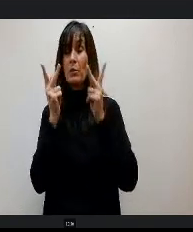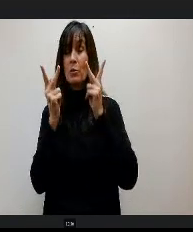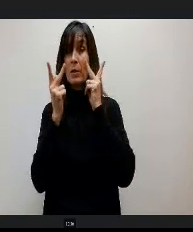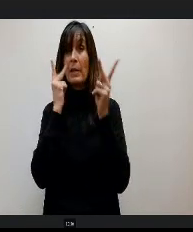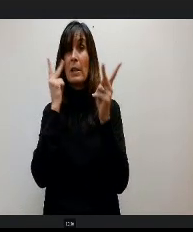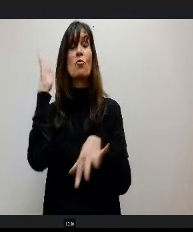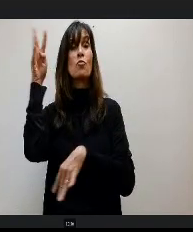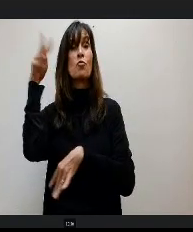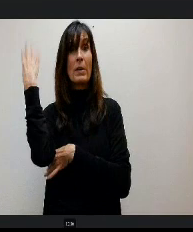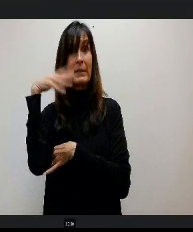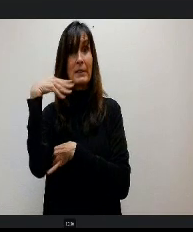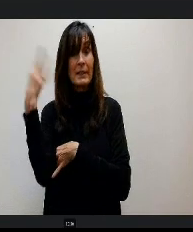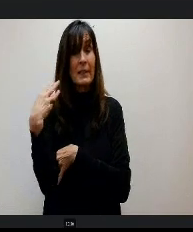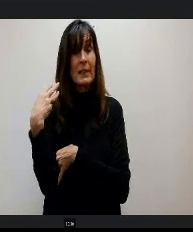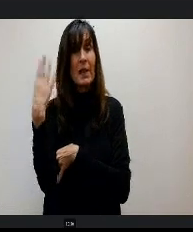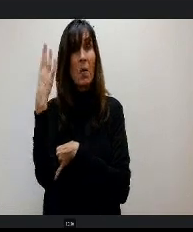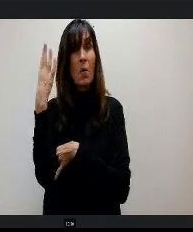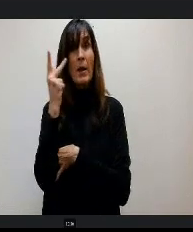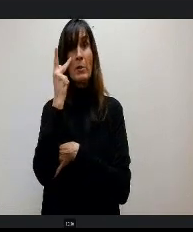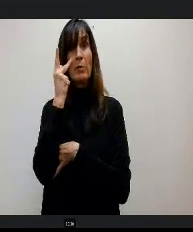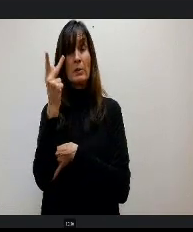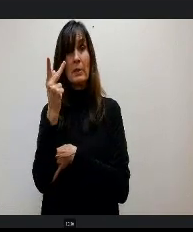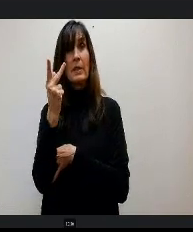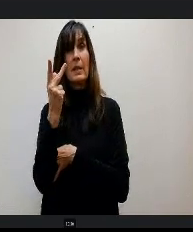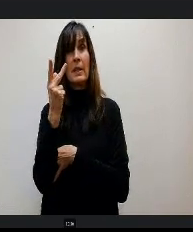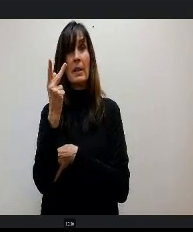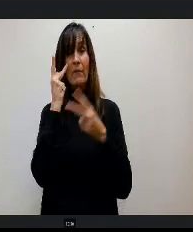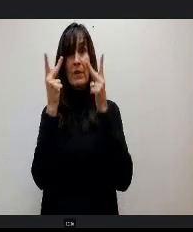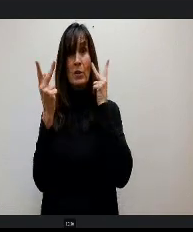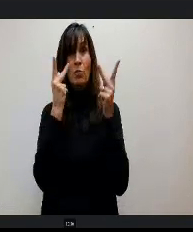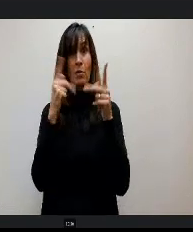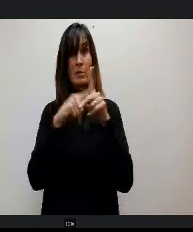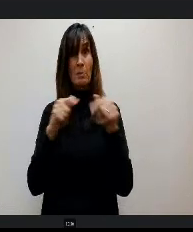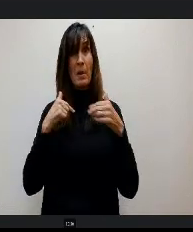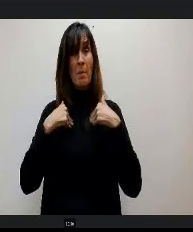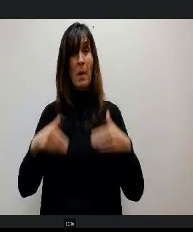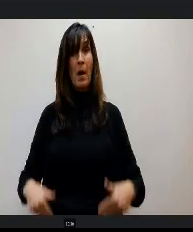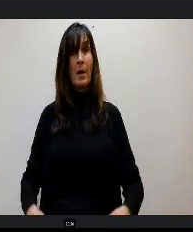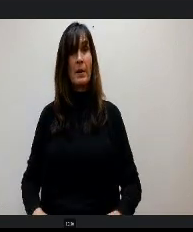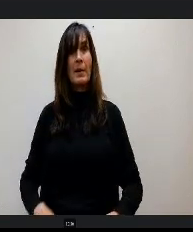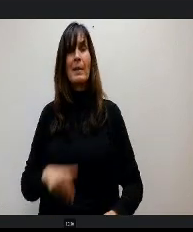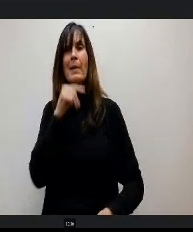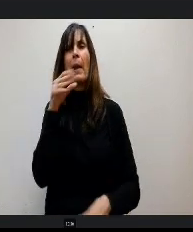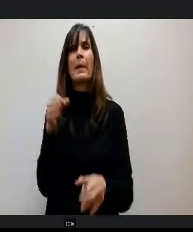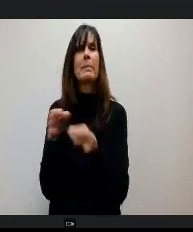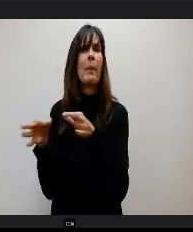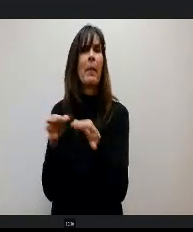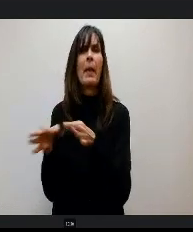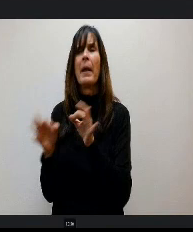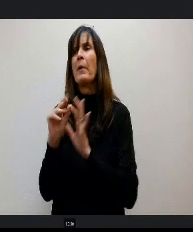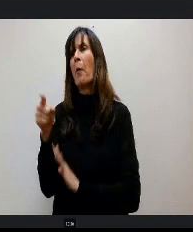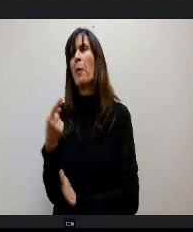crazy because you get that visual connection to what's going on with the body rather than the explanation of like, so this is what it might look